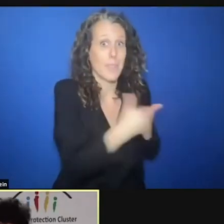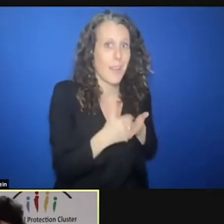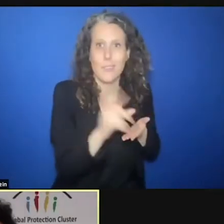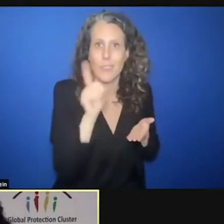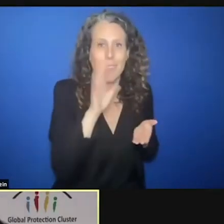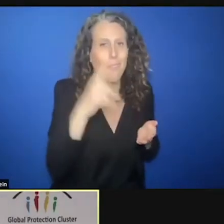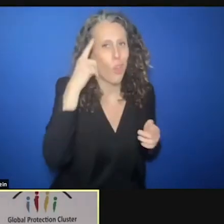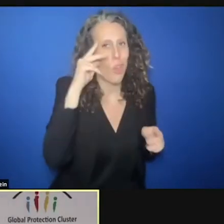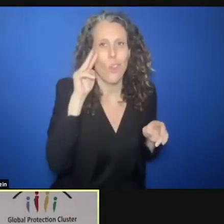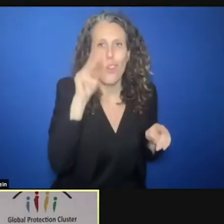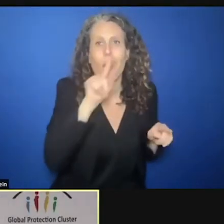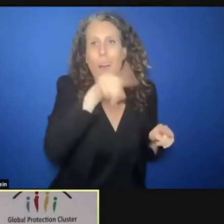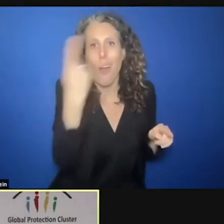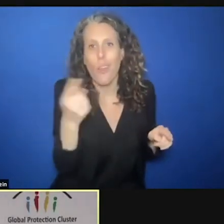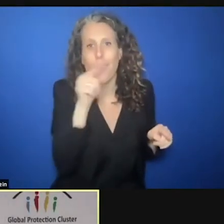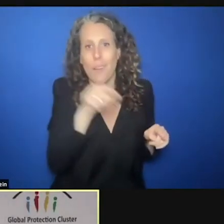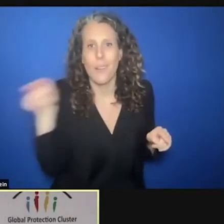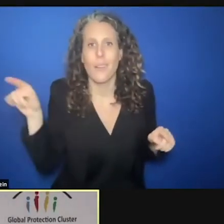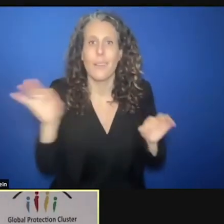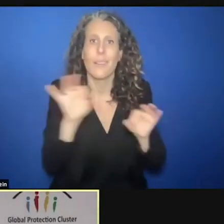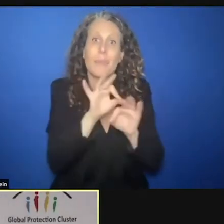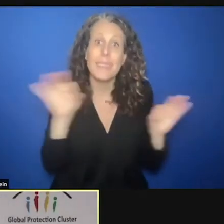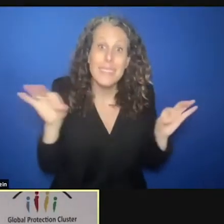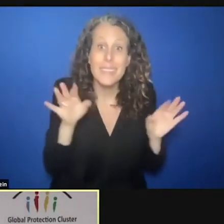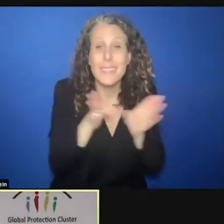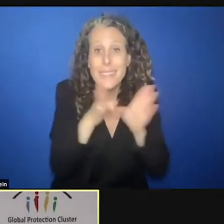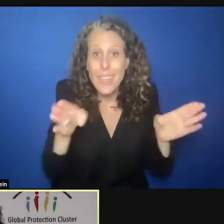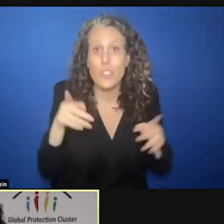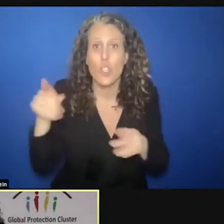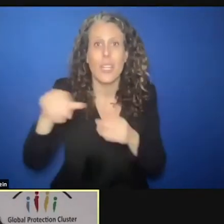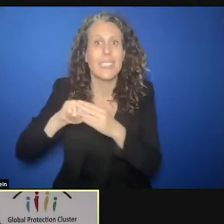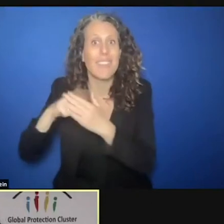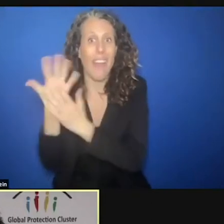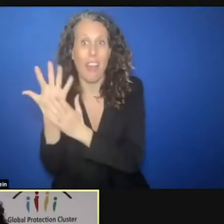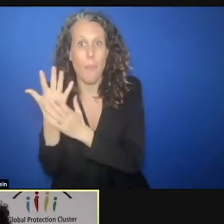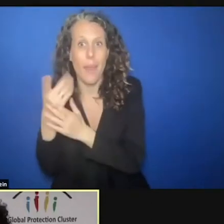we need to look at development actors that through their interventions can